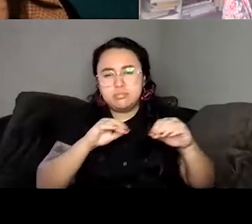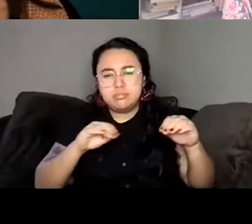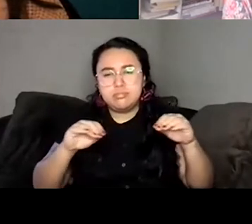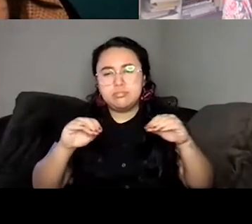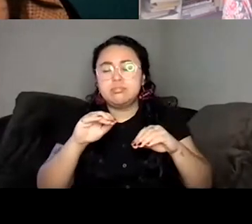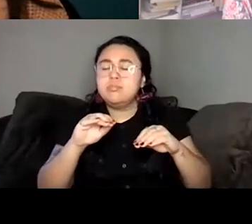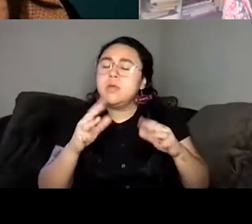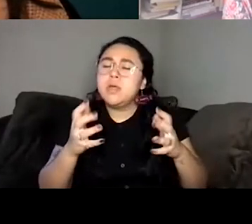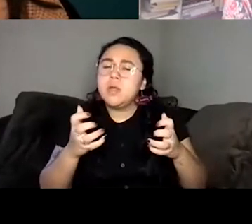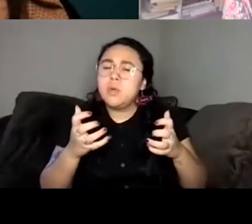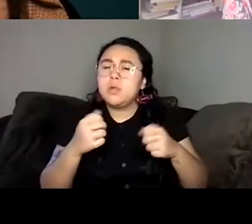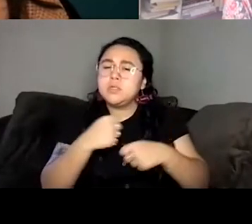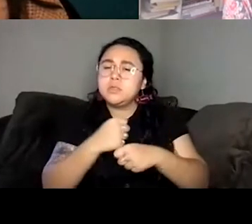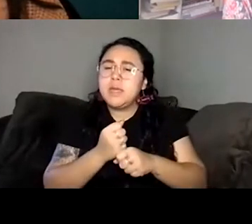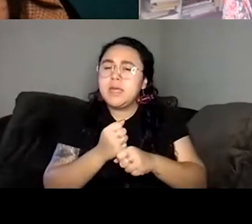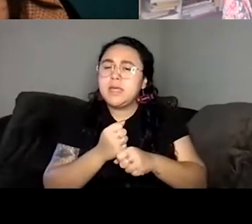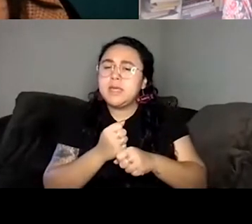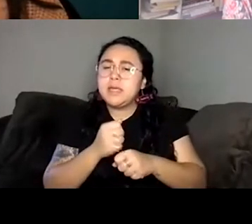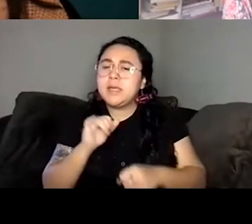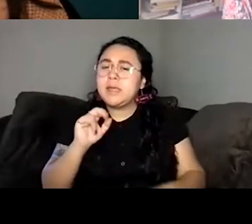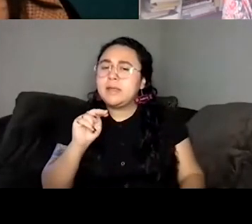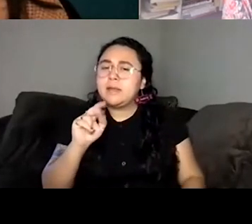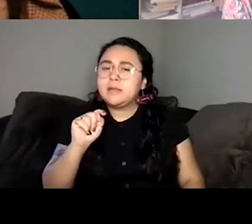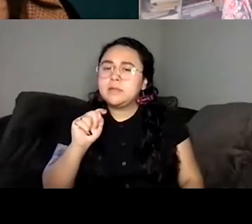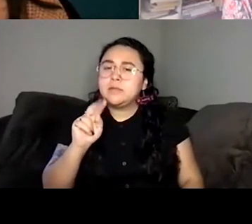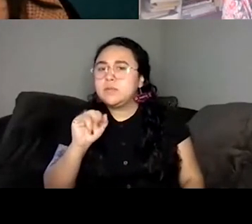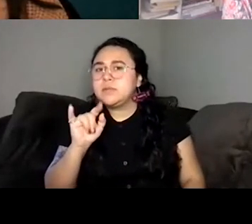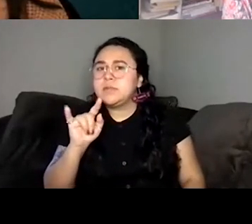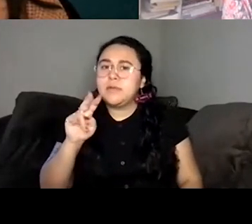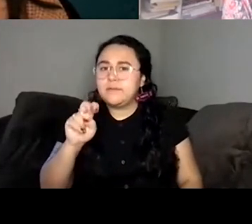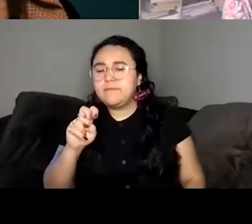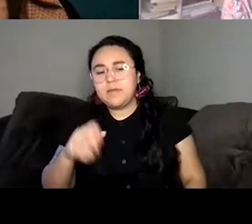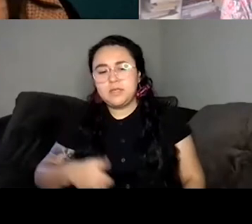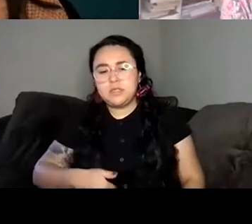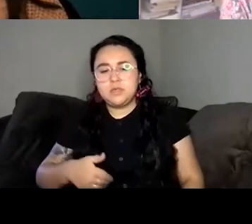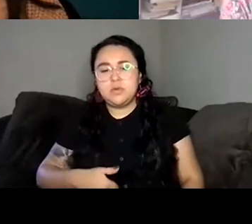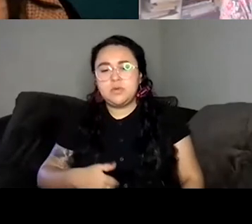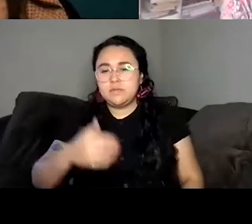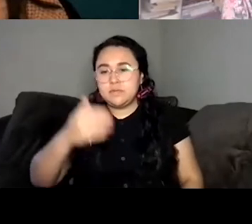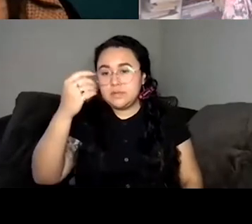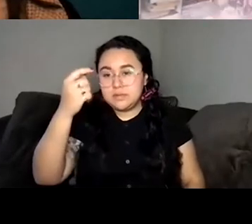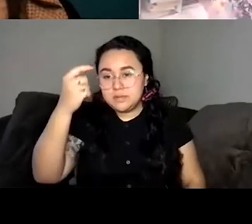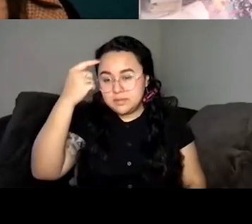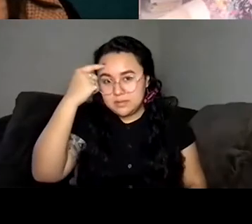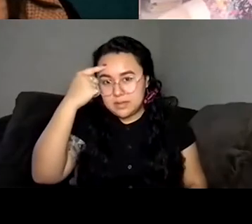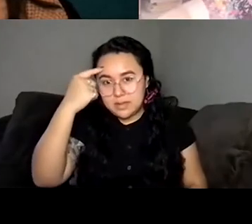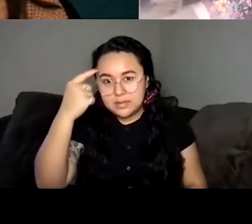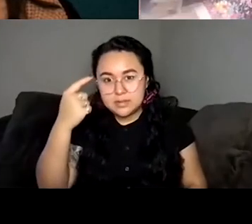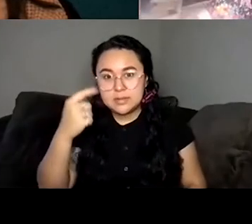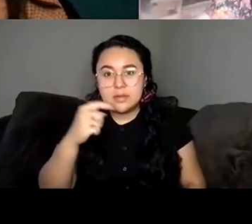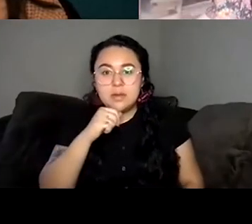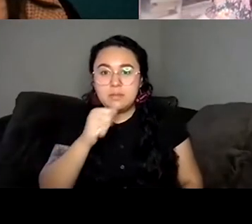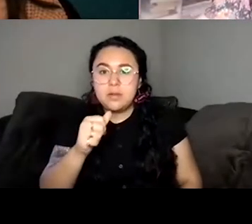not be like directly correlated like I didn't want every single like a poet What a nice